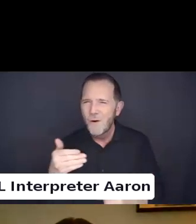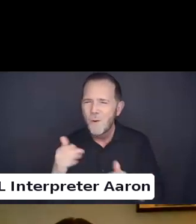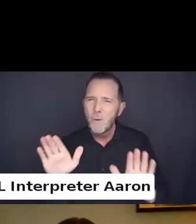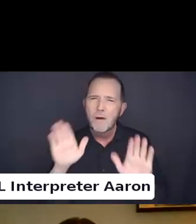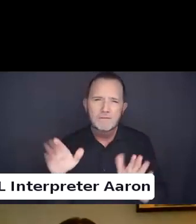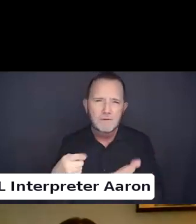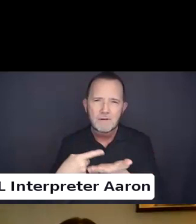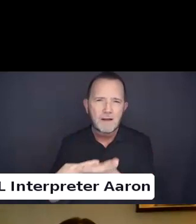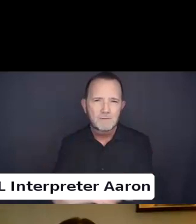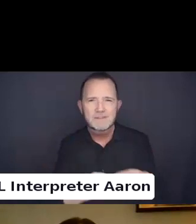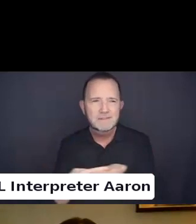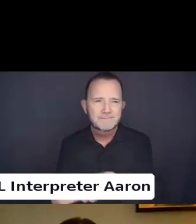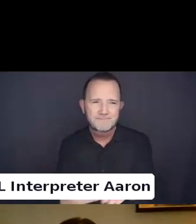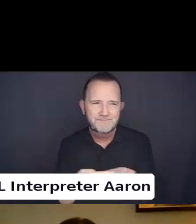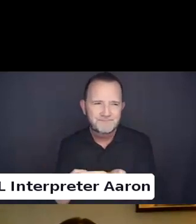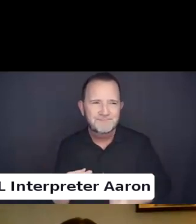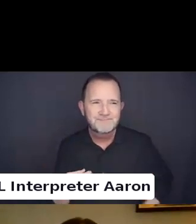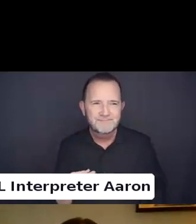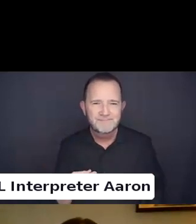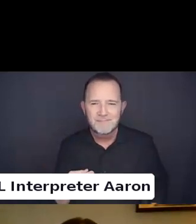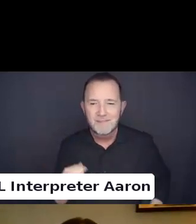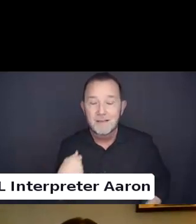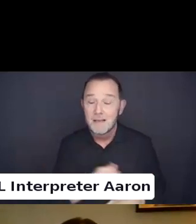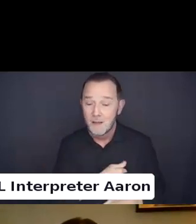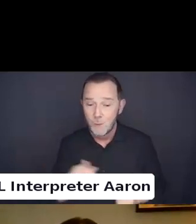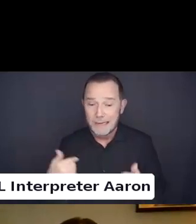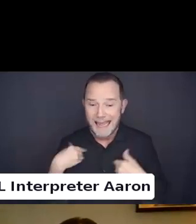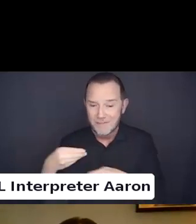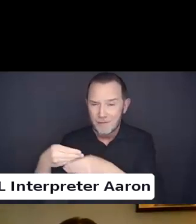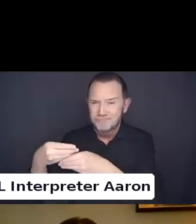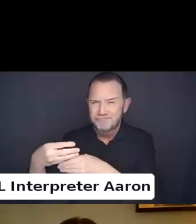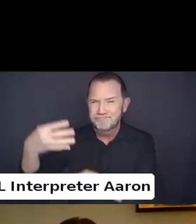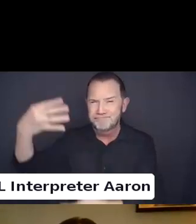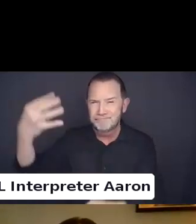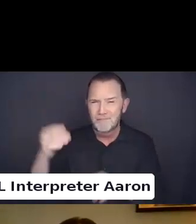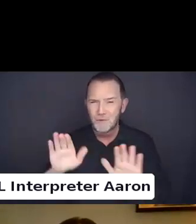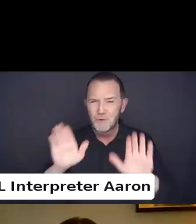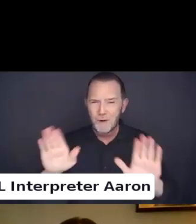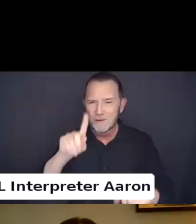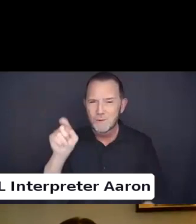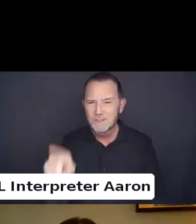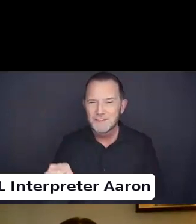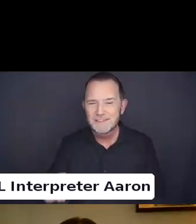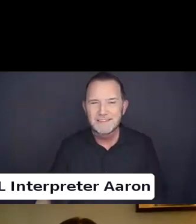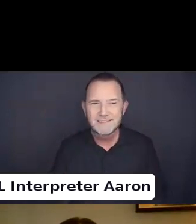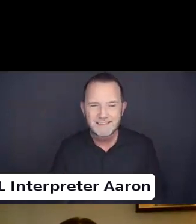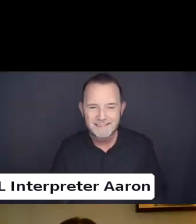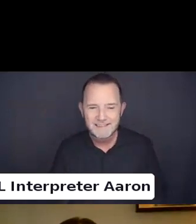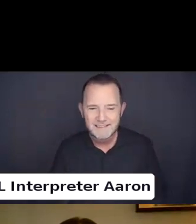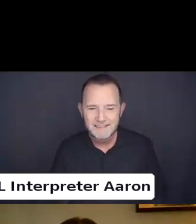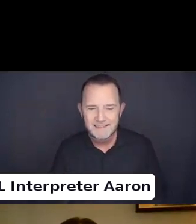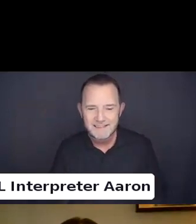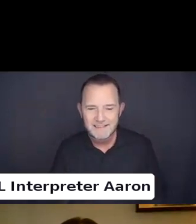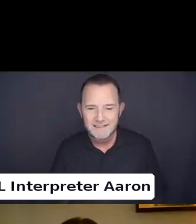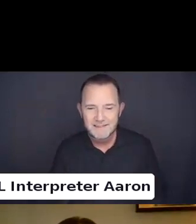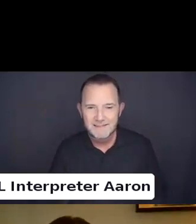And we truthfully have a ton of really great questions so my friends who are helping feed